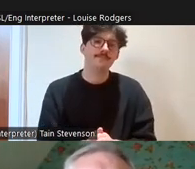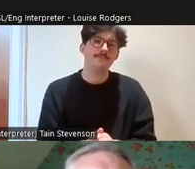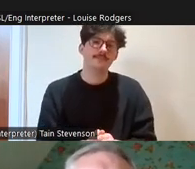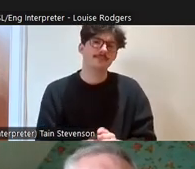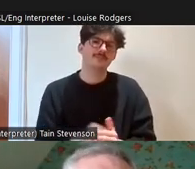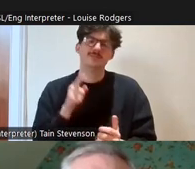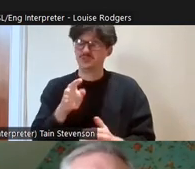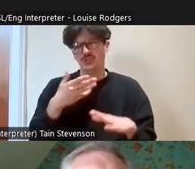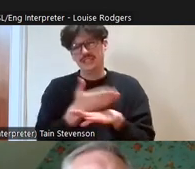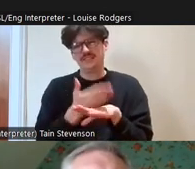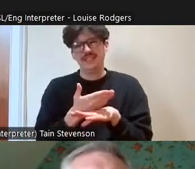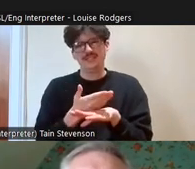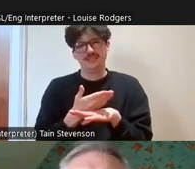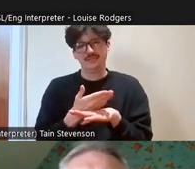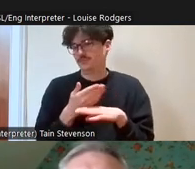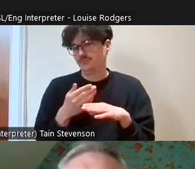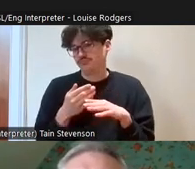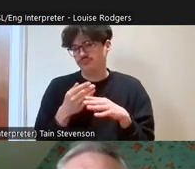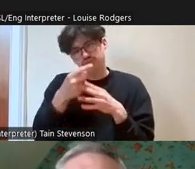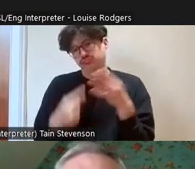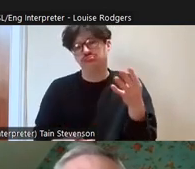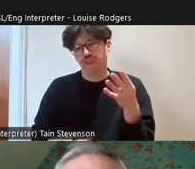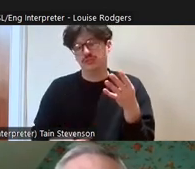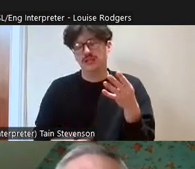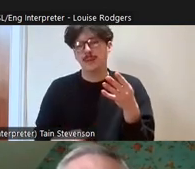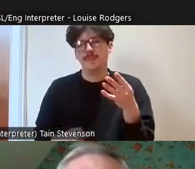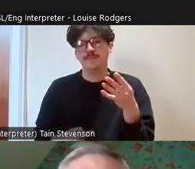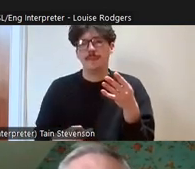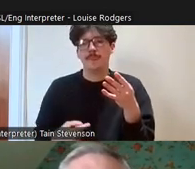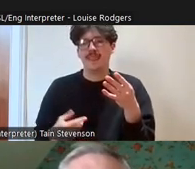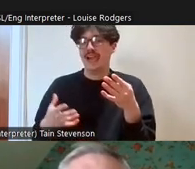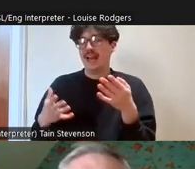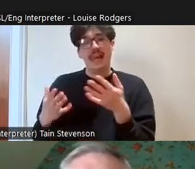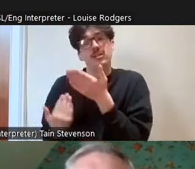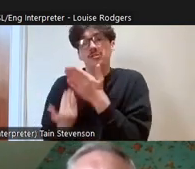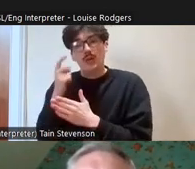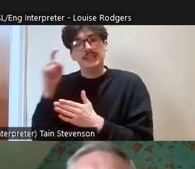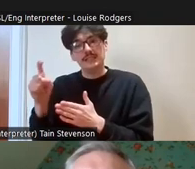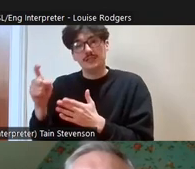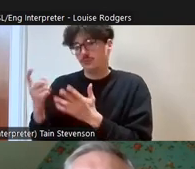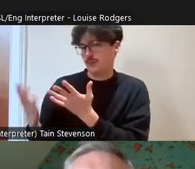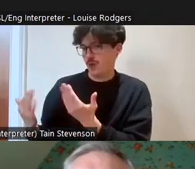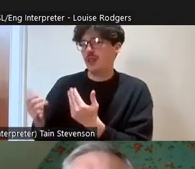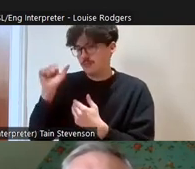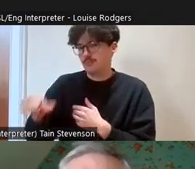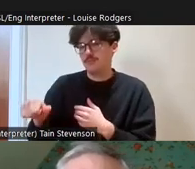it's very wide-ranging, you know, we're open to all new ideas but you know there's a lot